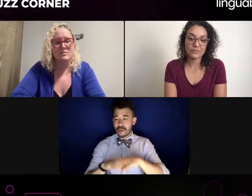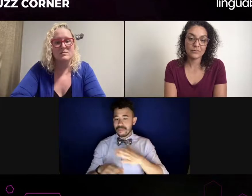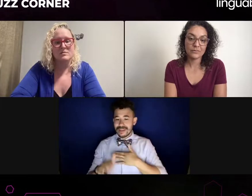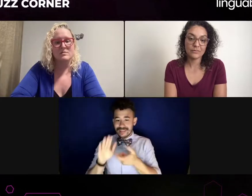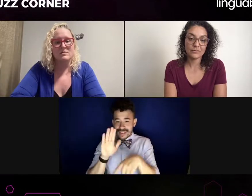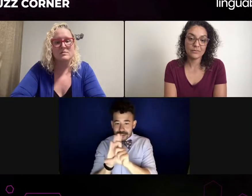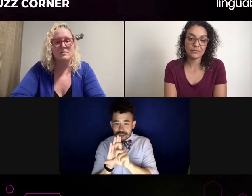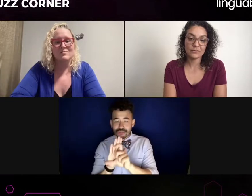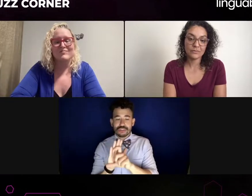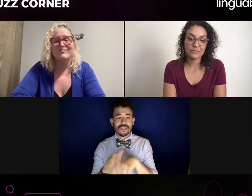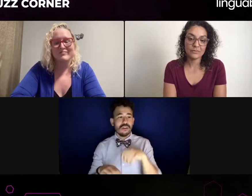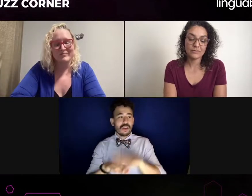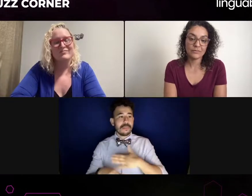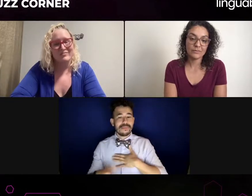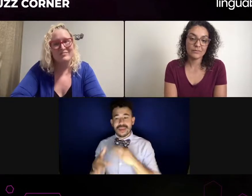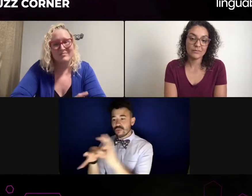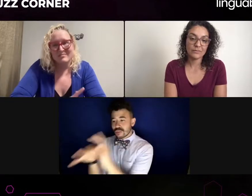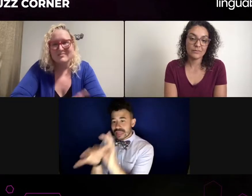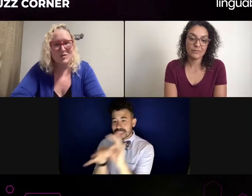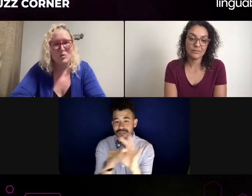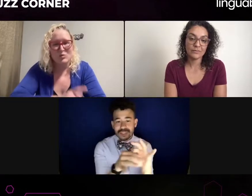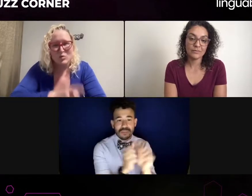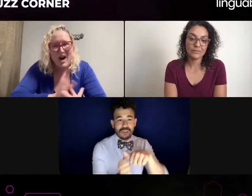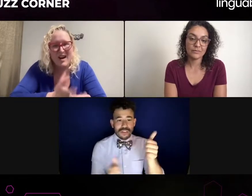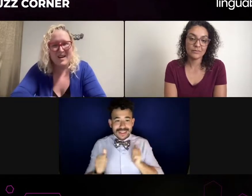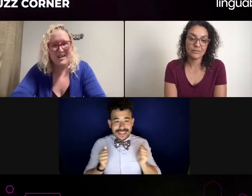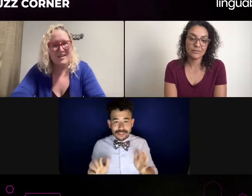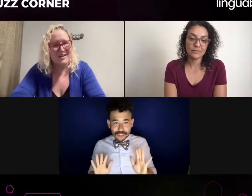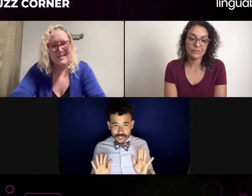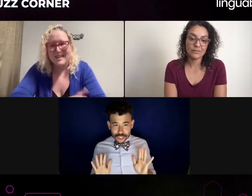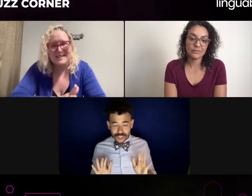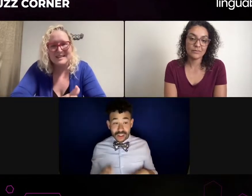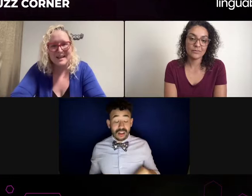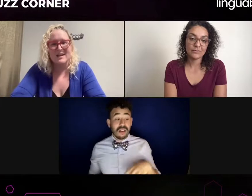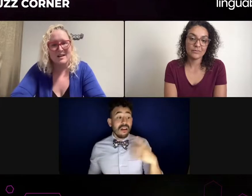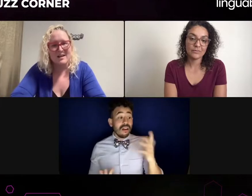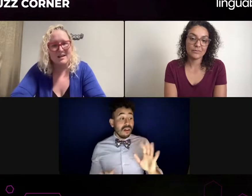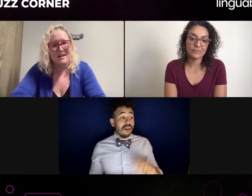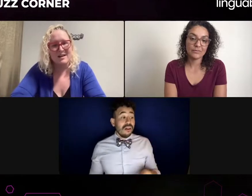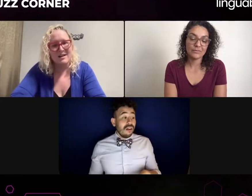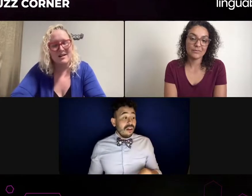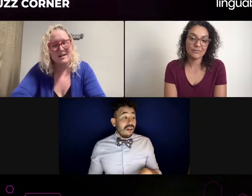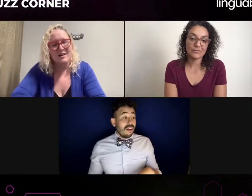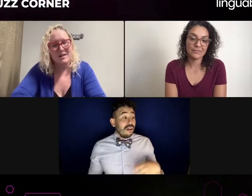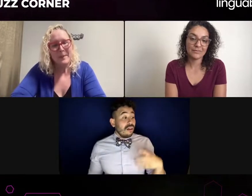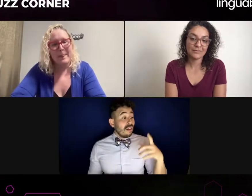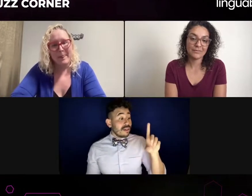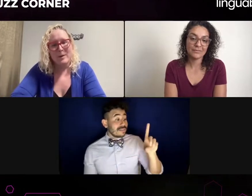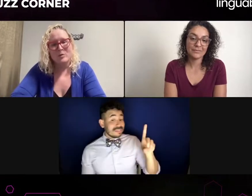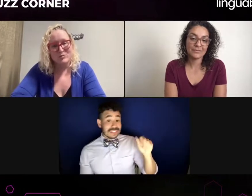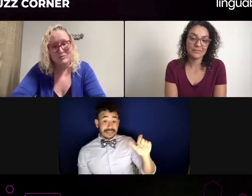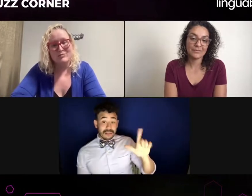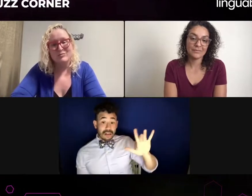I actually have seen people who have play interpreters and I see their signing and I think like their skill level